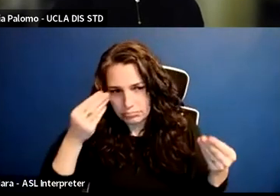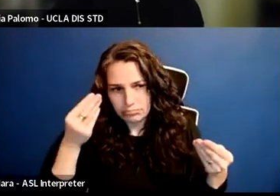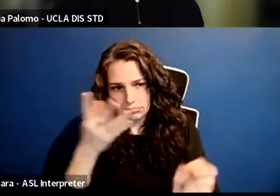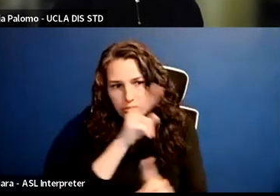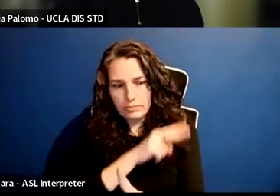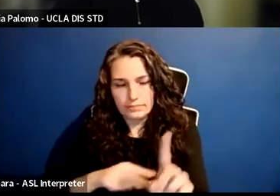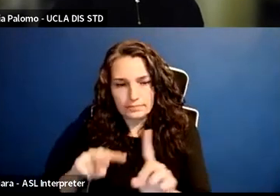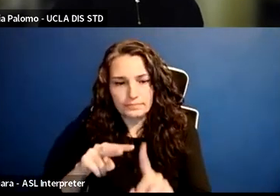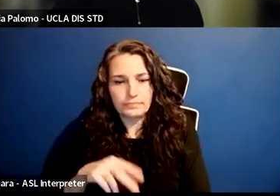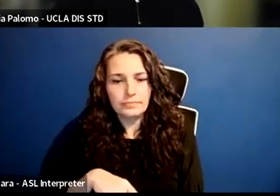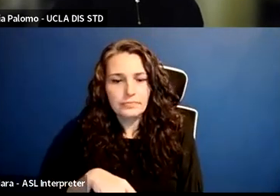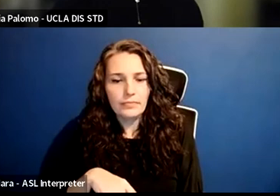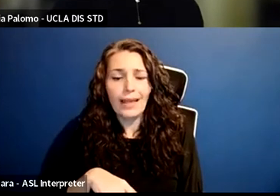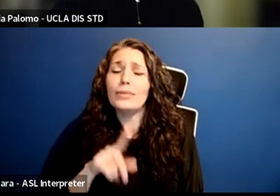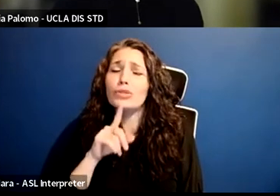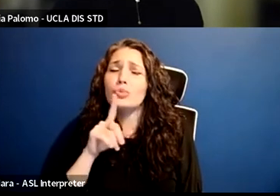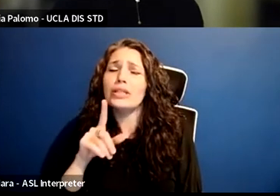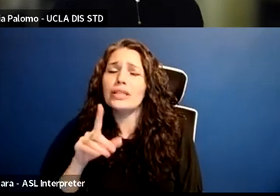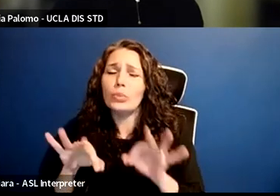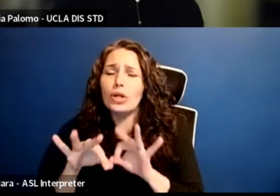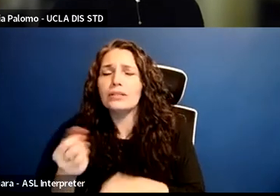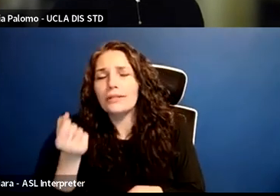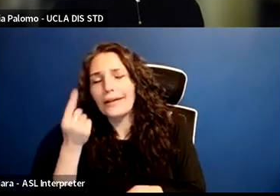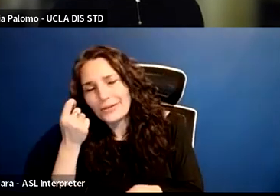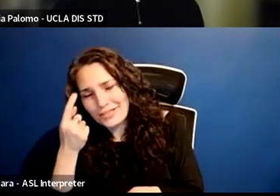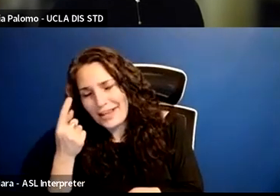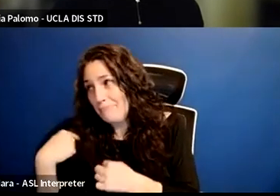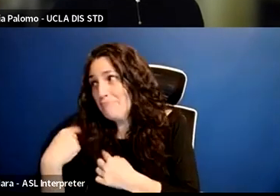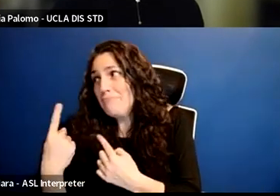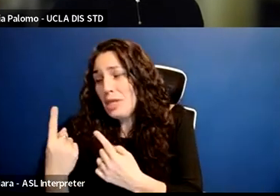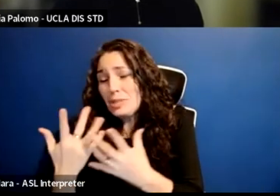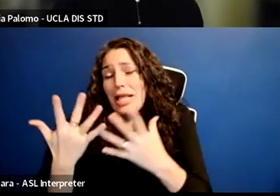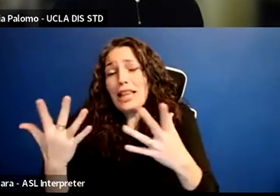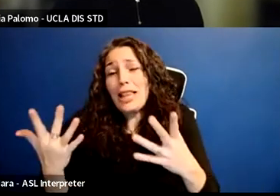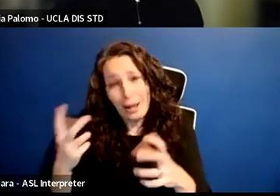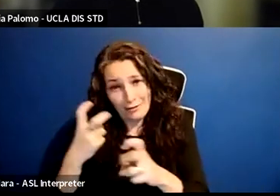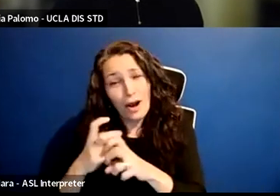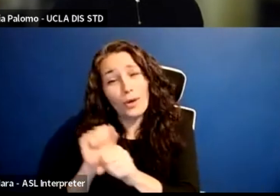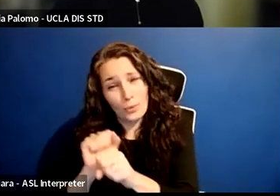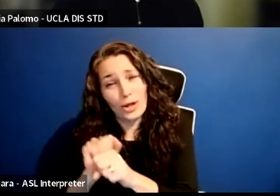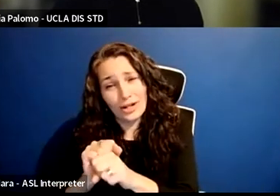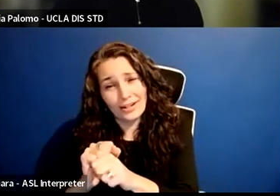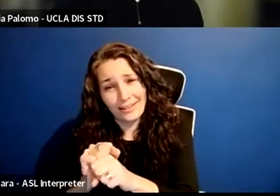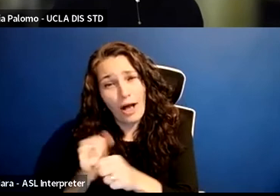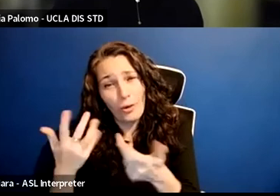of the hard work that has been done and the changes that have been made as you continue to move forward